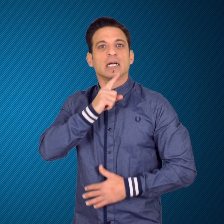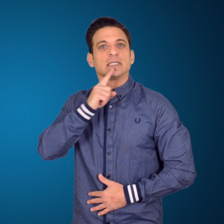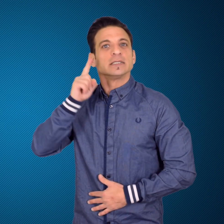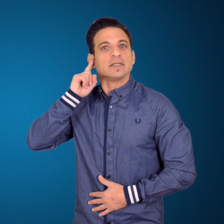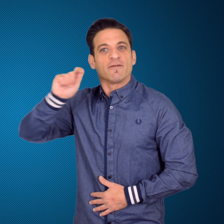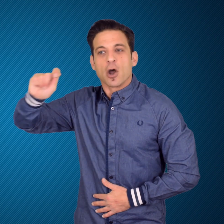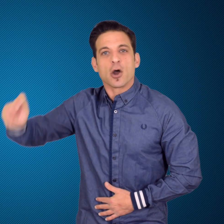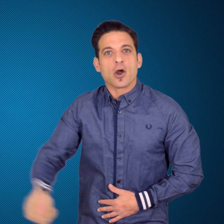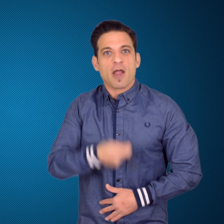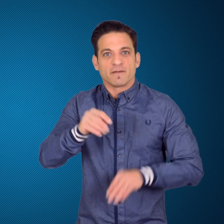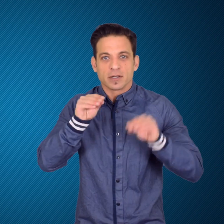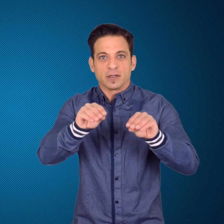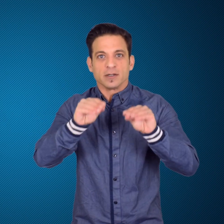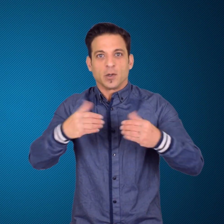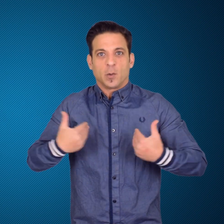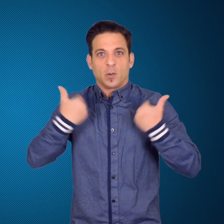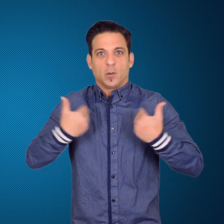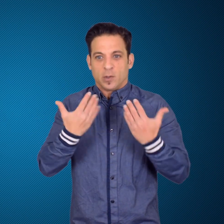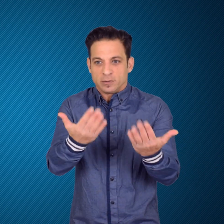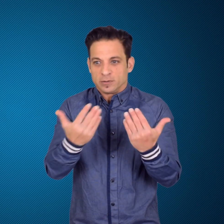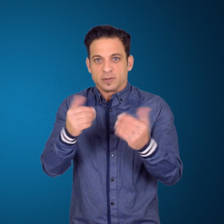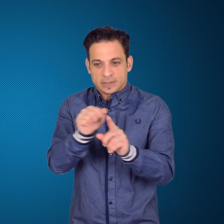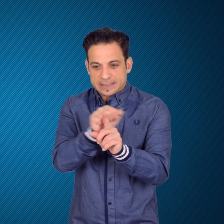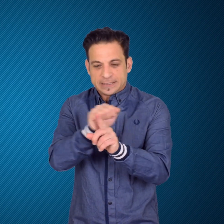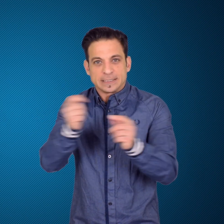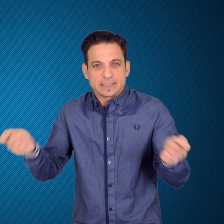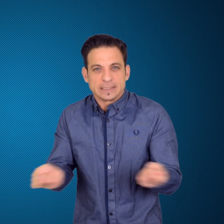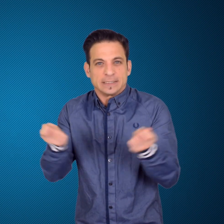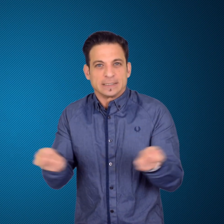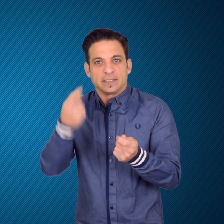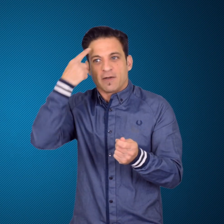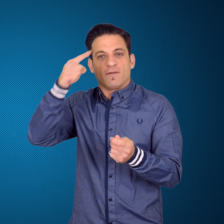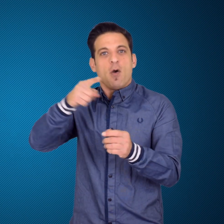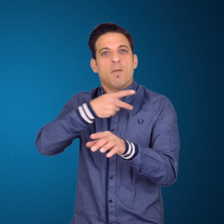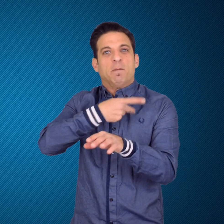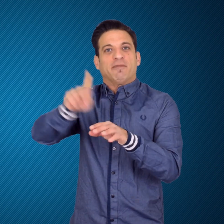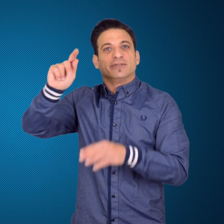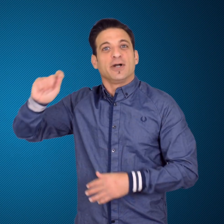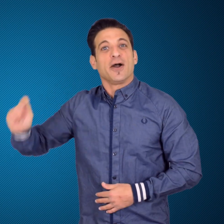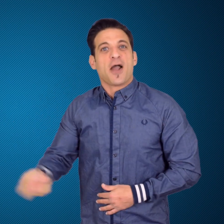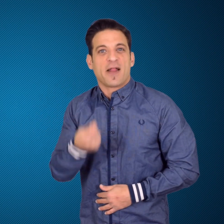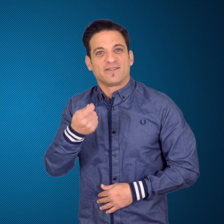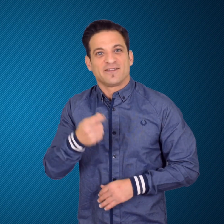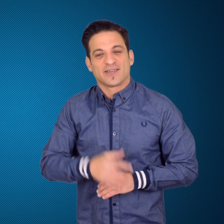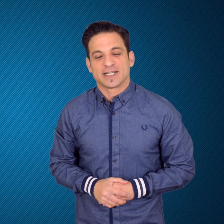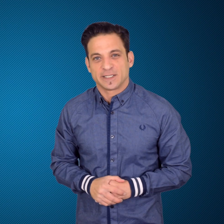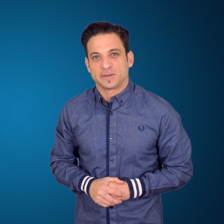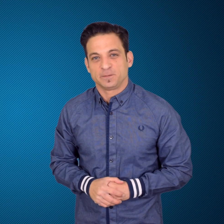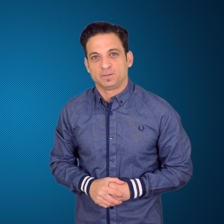professional golfers. The ongoing coronavirus pandemic